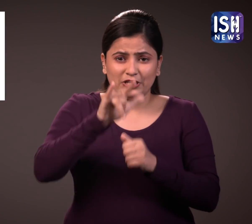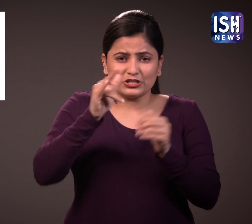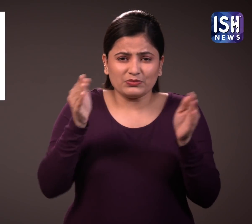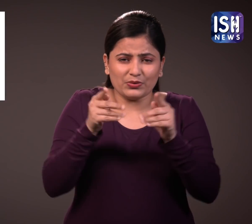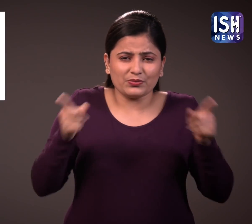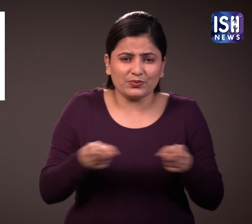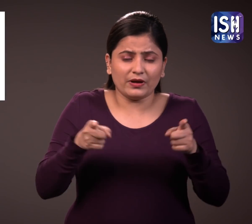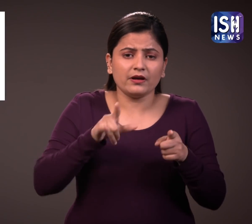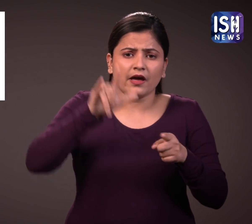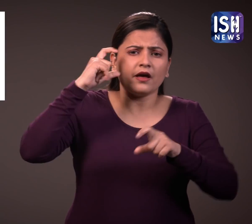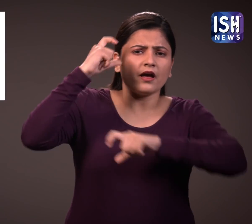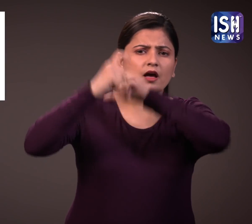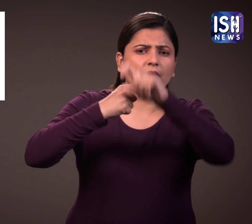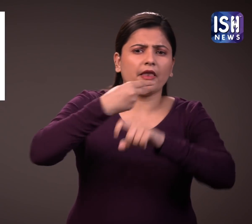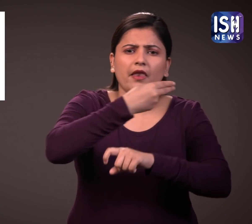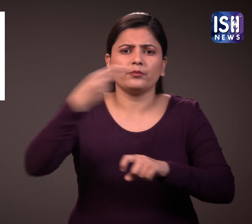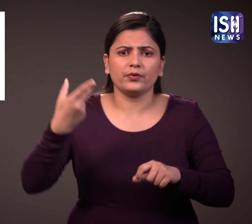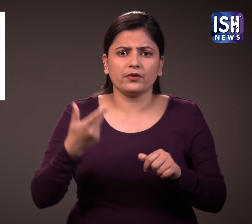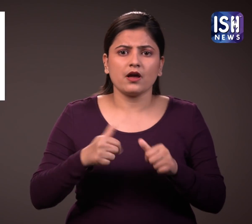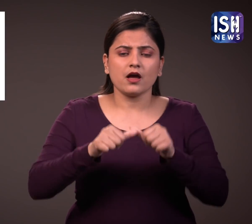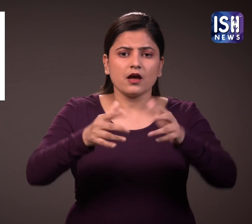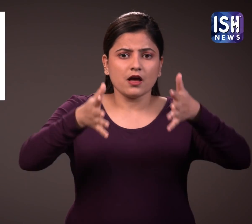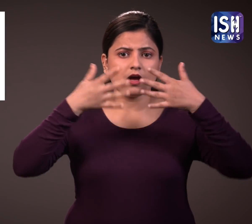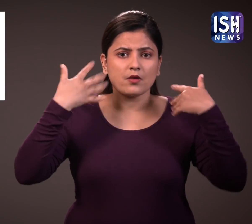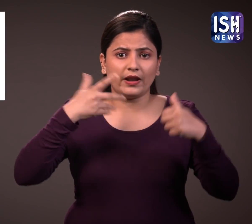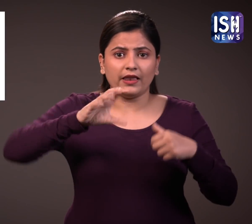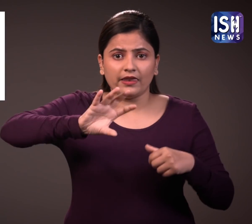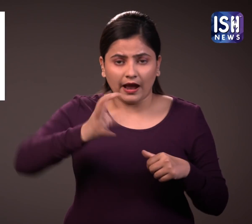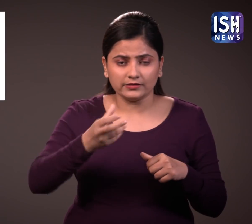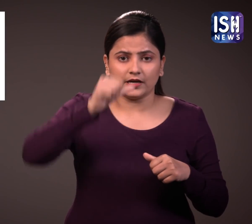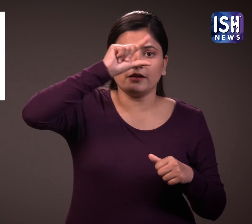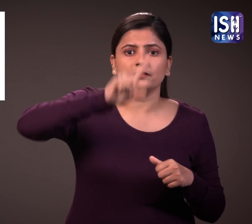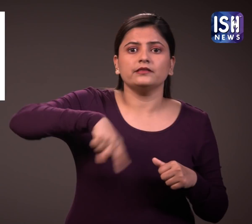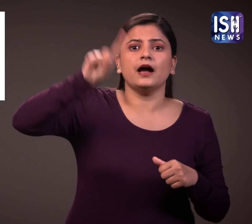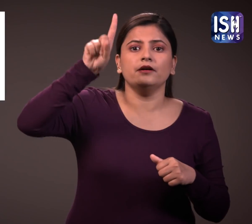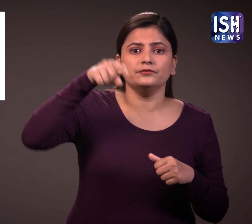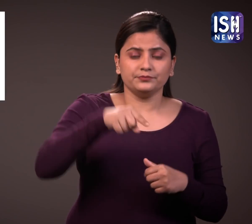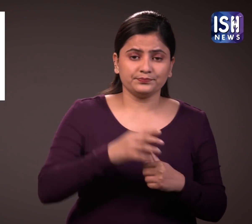The service is being run by AirTaxi India.